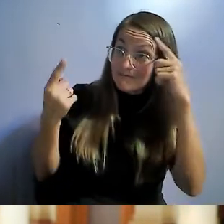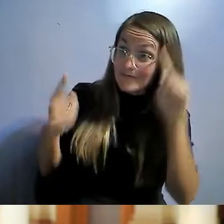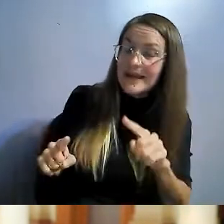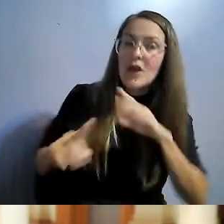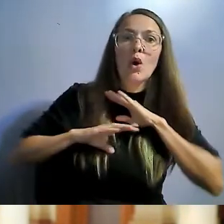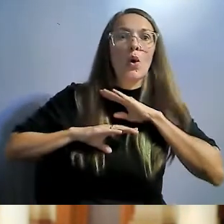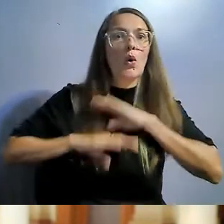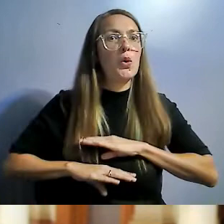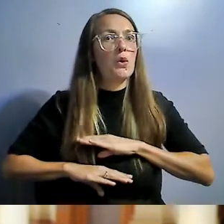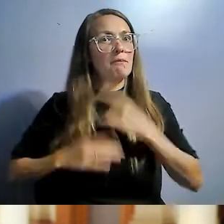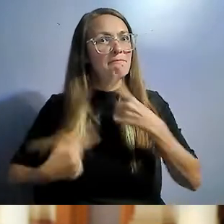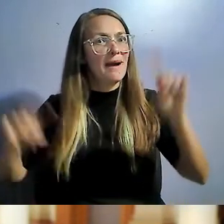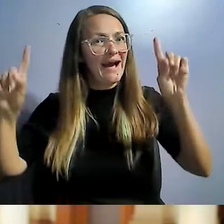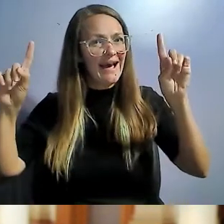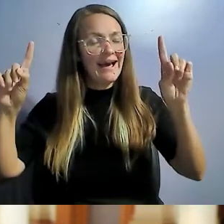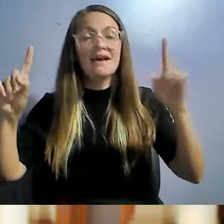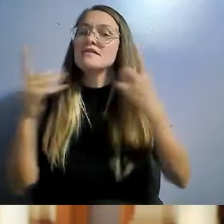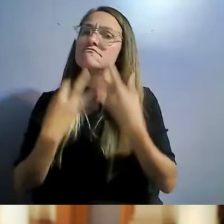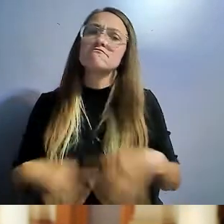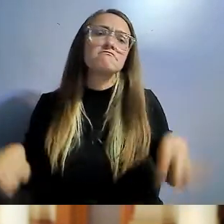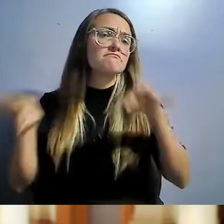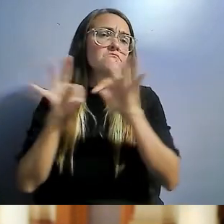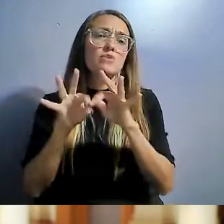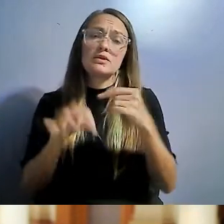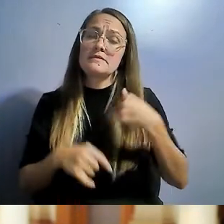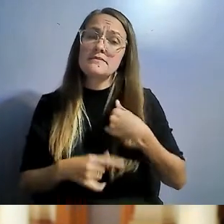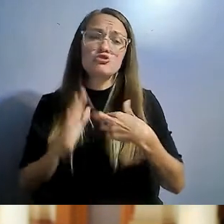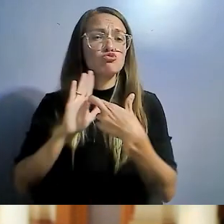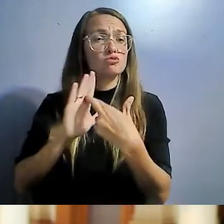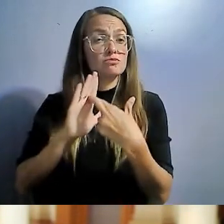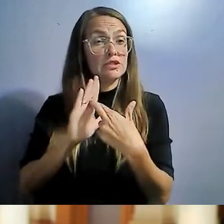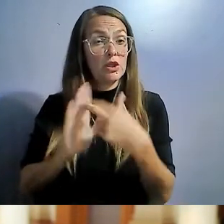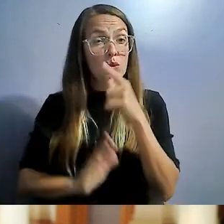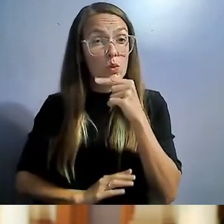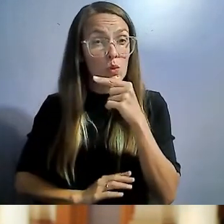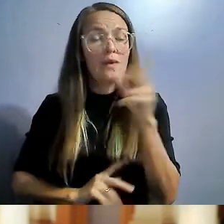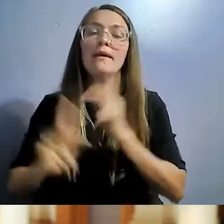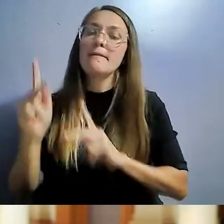It was always important to me to represent the people who I was working for.